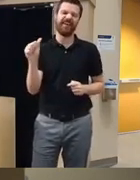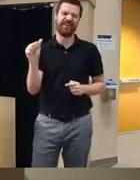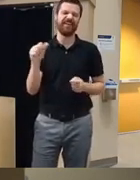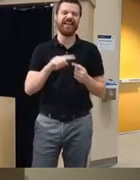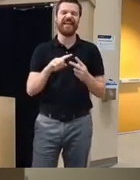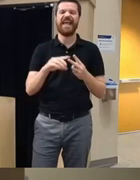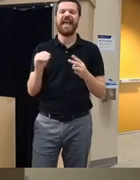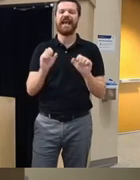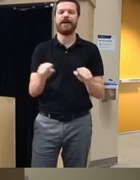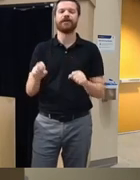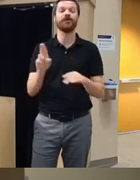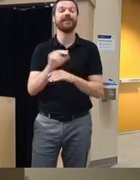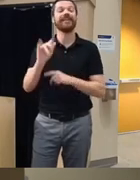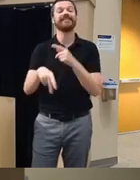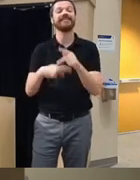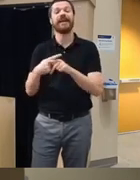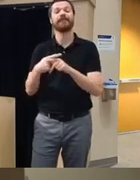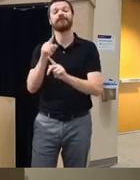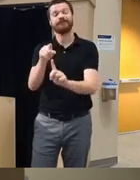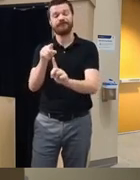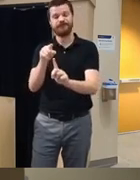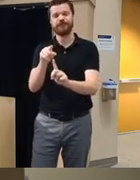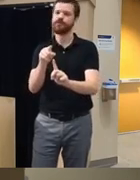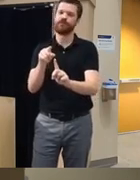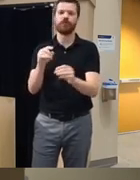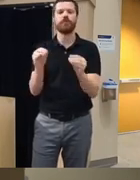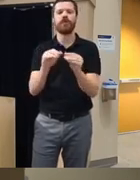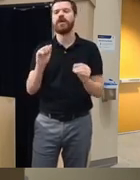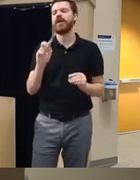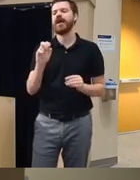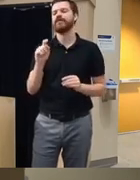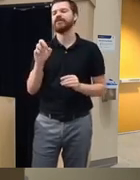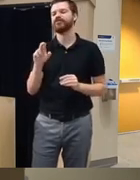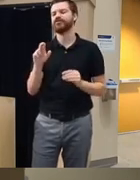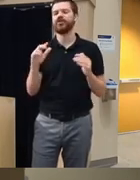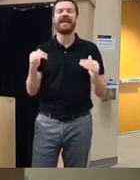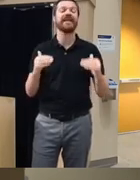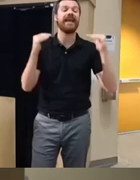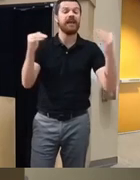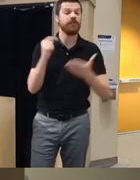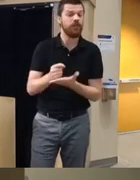possibly using a version of this that is maybe an avatar assisted motivational enhancement therapy